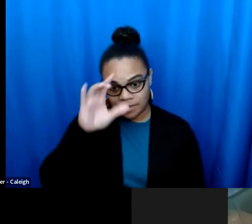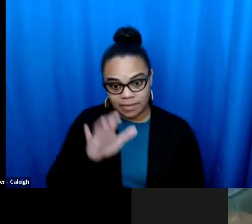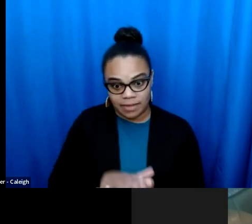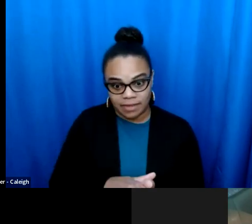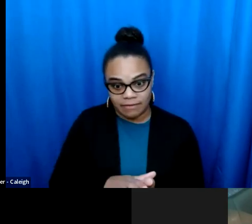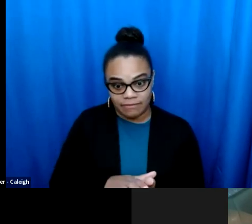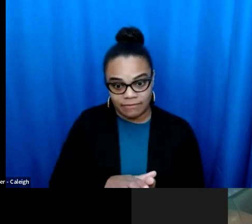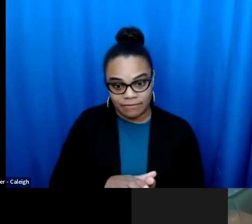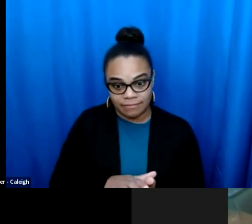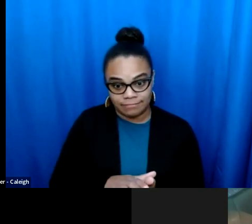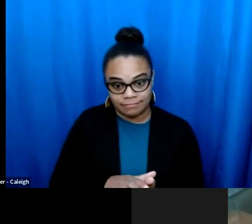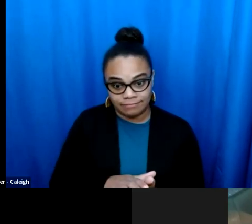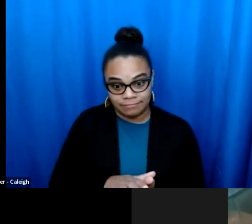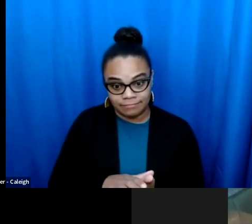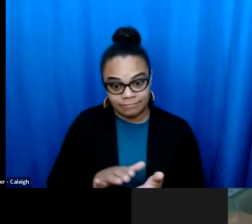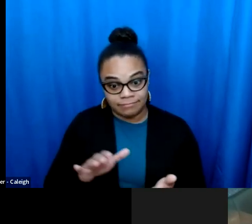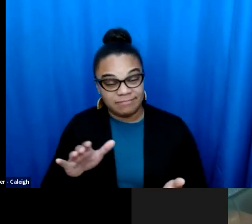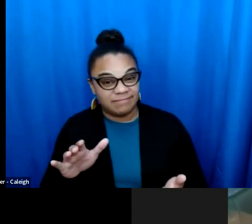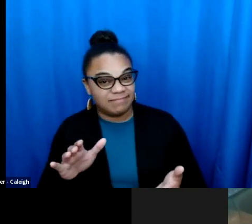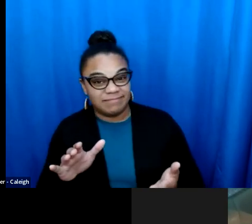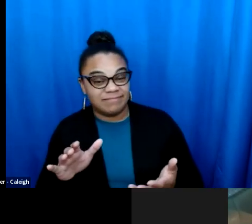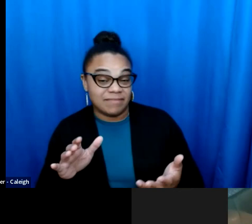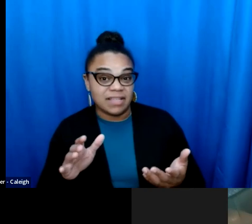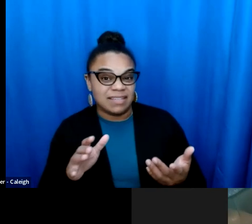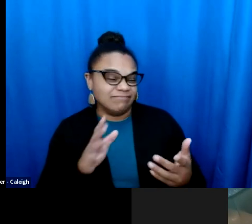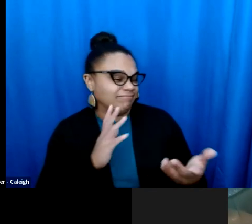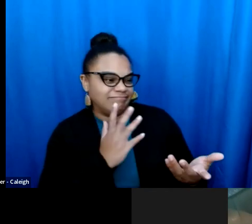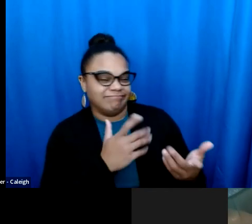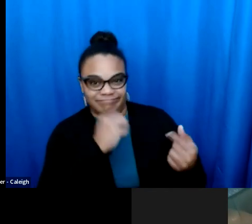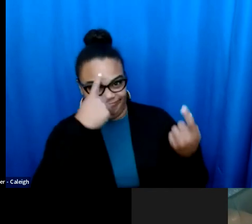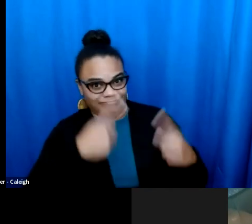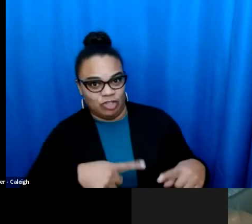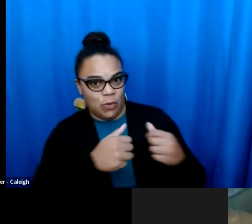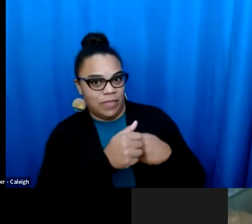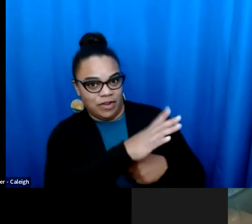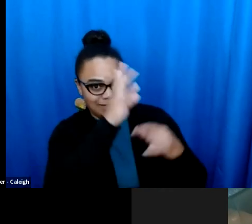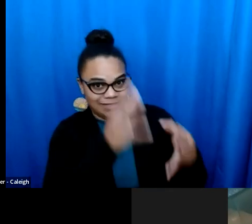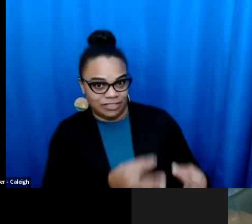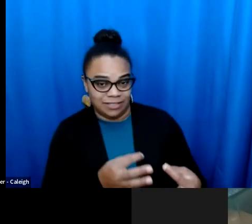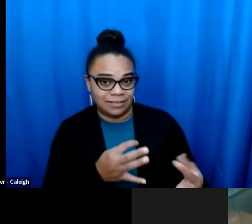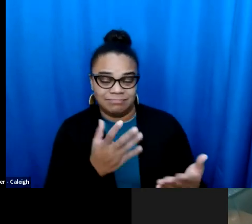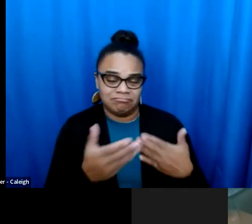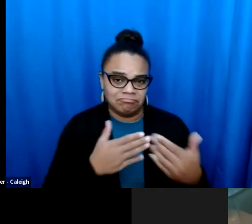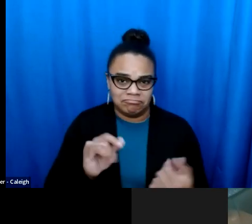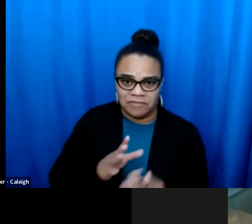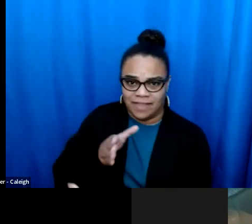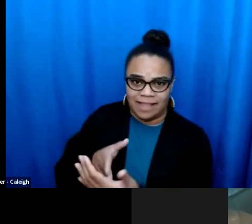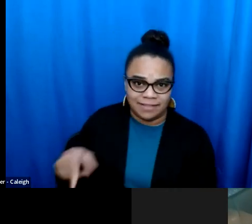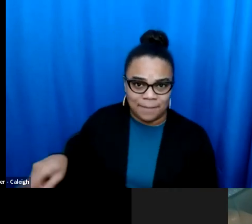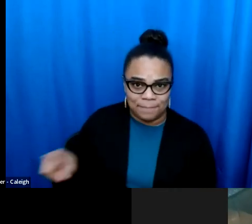Eve that the Government should stay out of these individual personal decisions, and they believe that they should of the individual personal [broken Overwhelmingly, despite the odds against them.